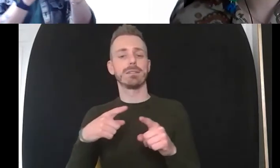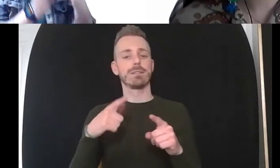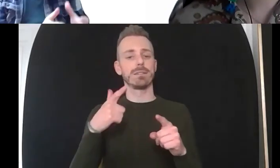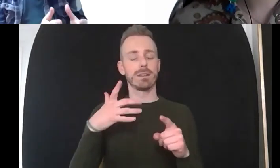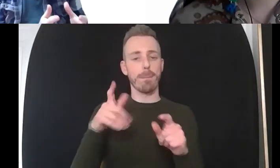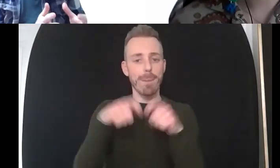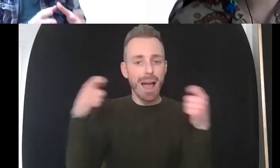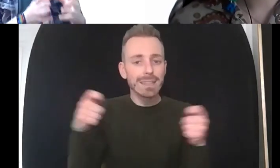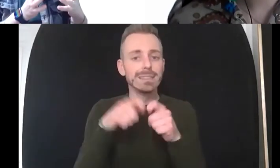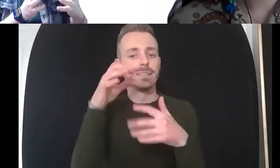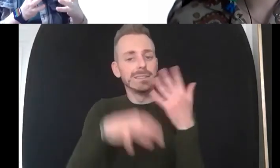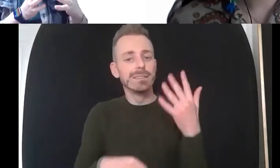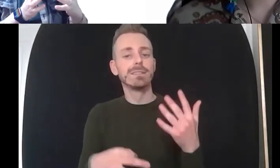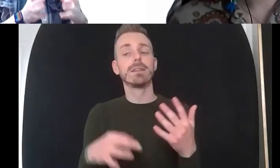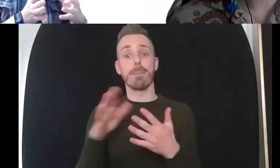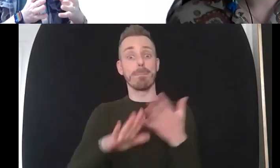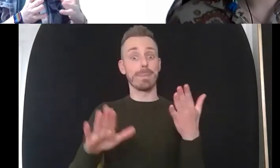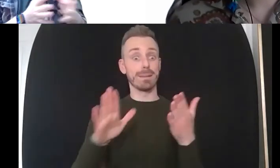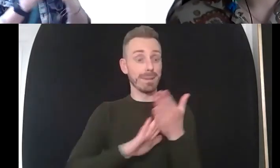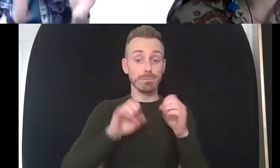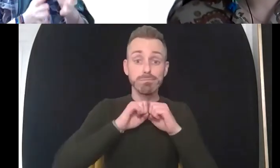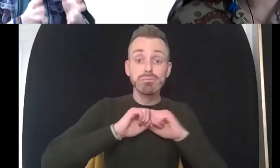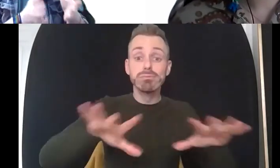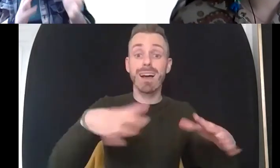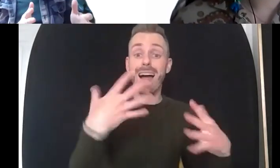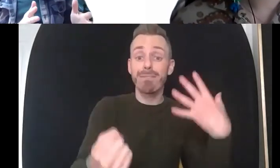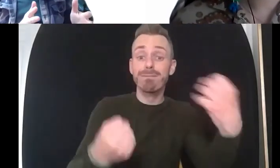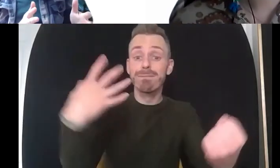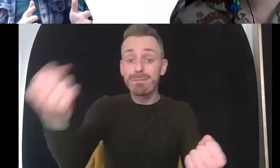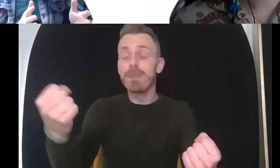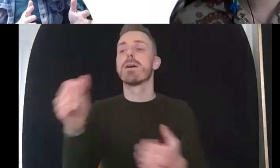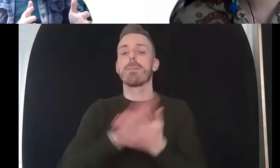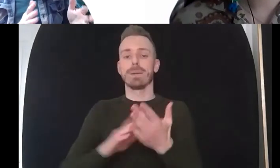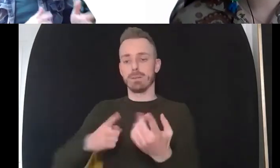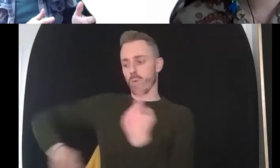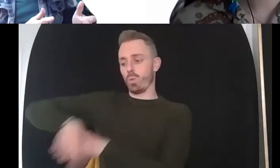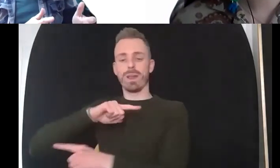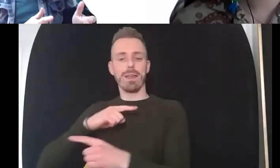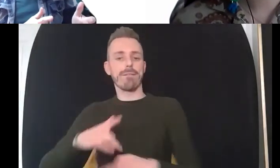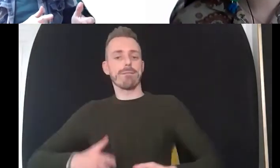i belong and i think that's not that's about the university as a whole working uh working on that